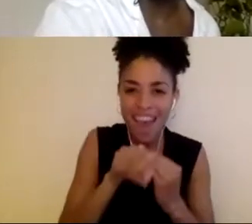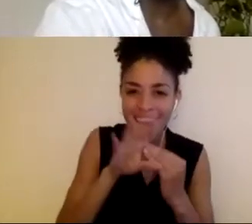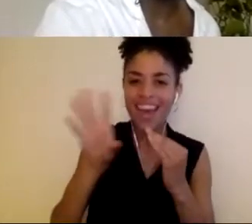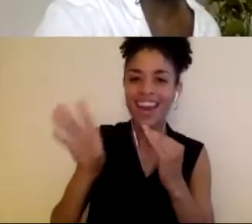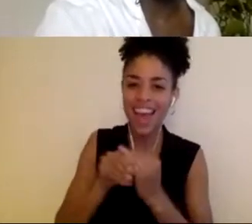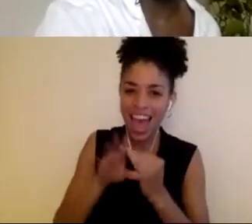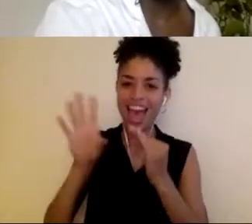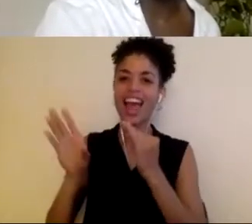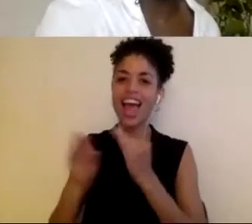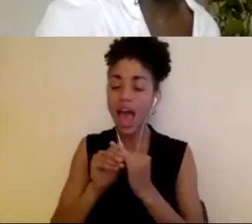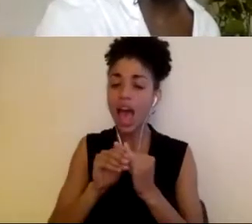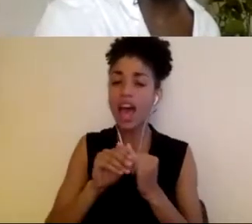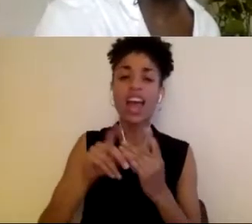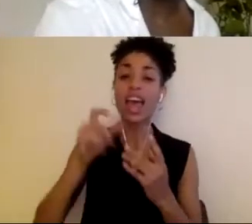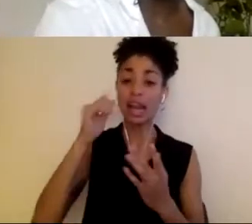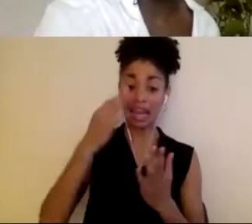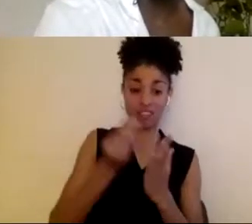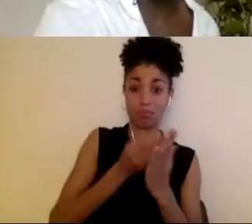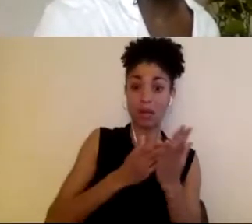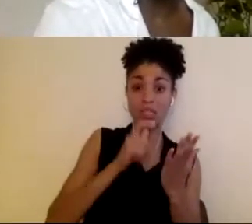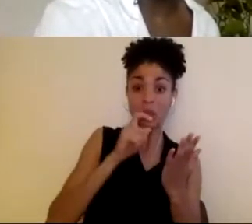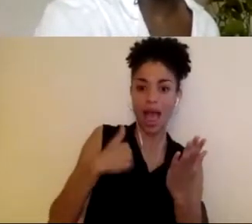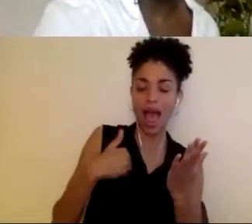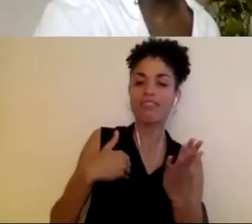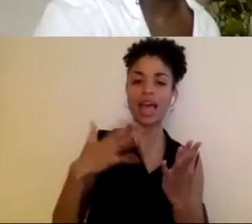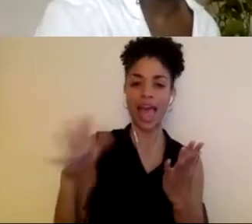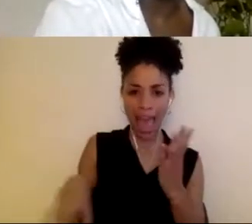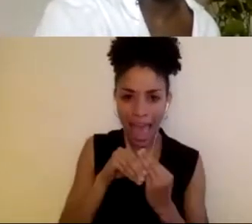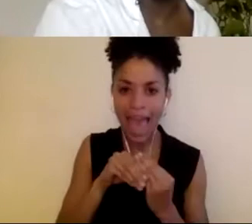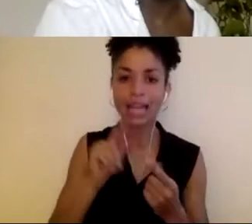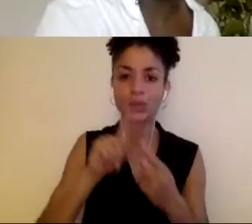the budget lines, like Reagan was saying. Rework it. Think about how we